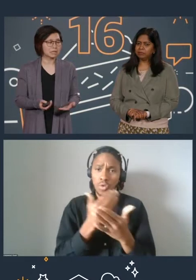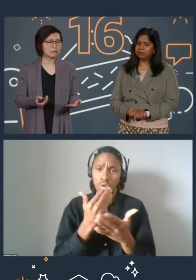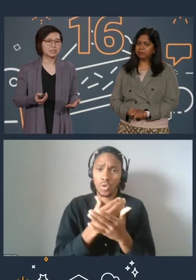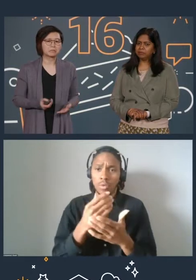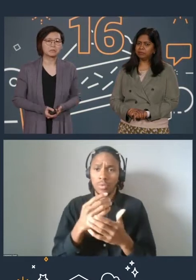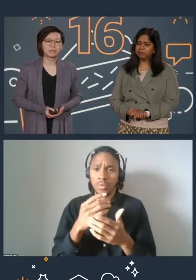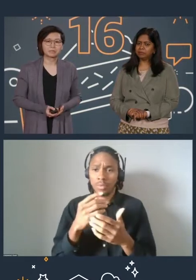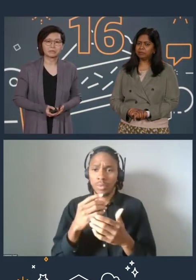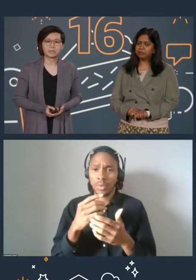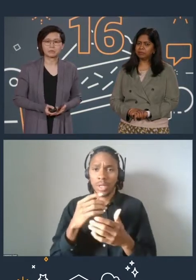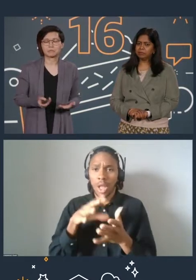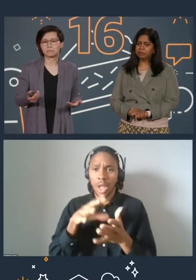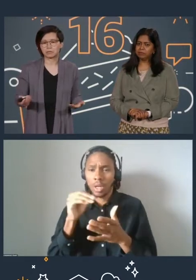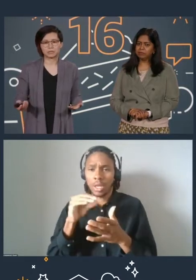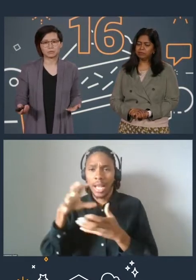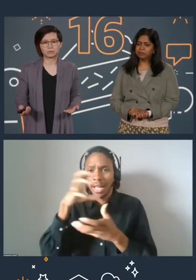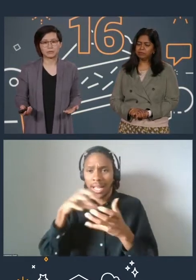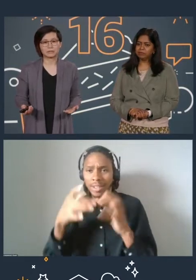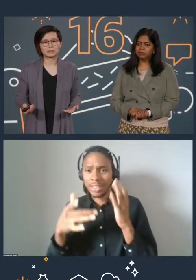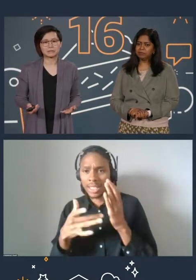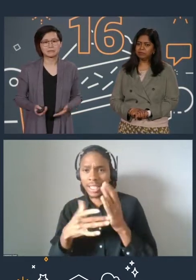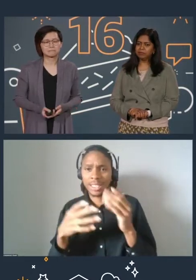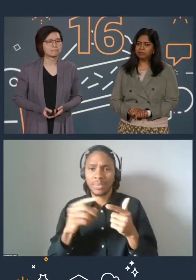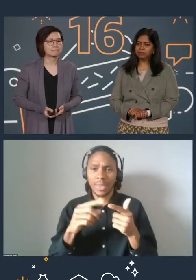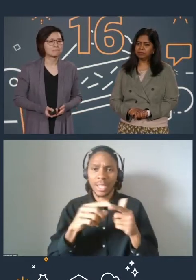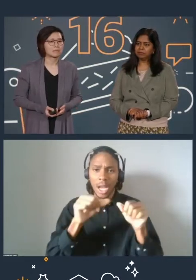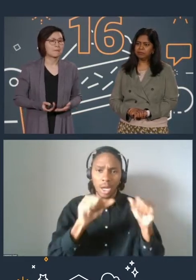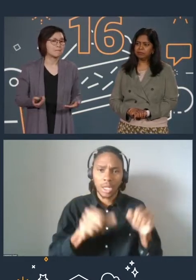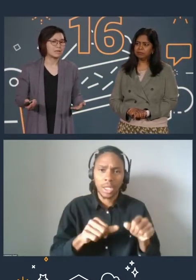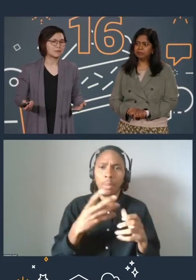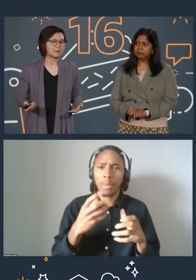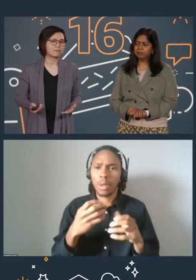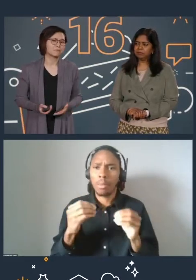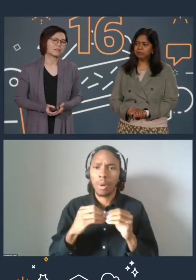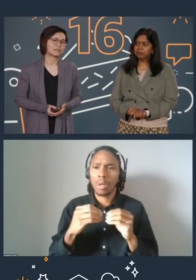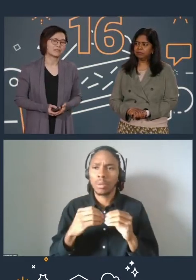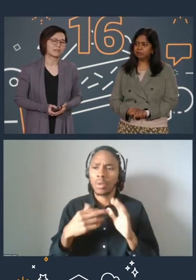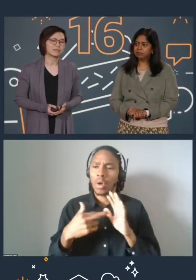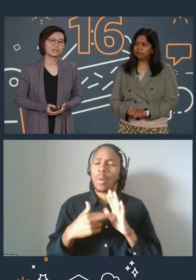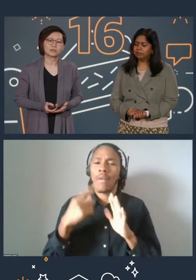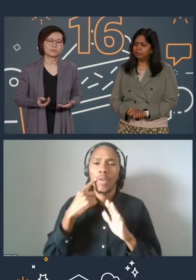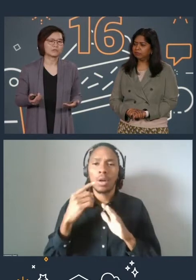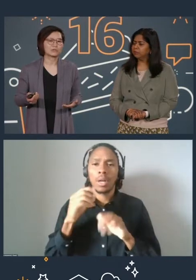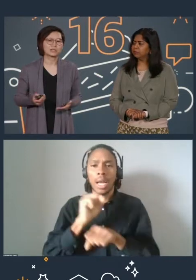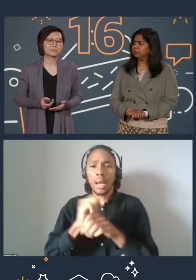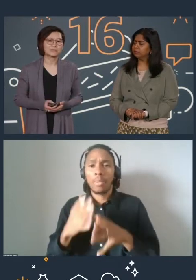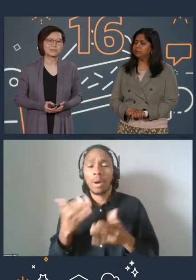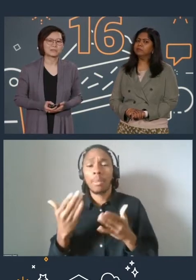and looking to build credibility with potential employers? Maybe you're an information technology or storage specialist